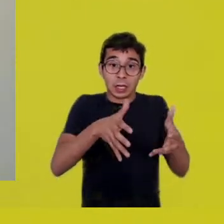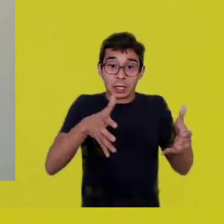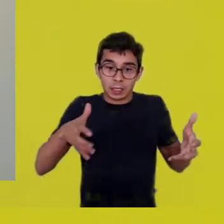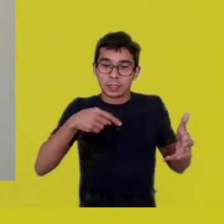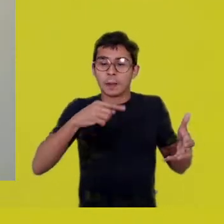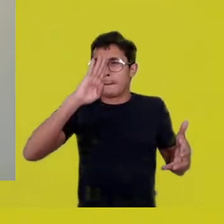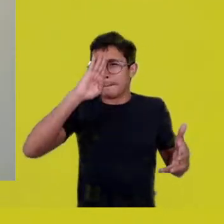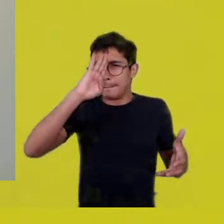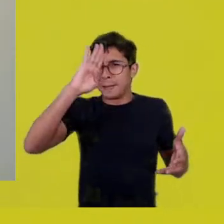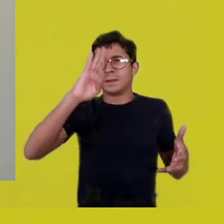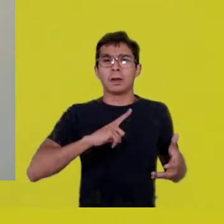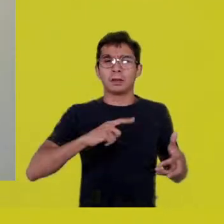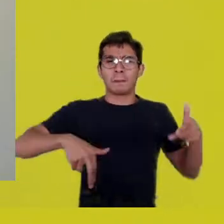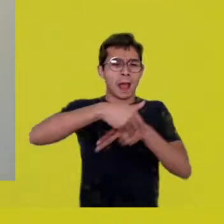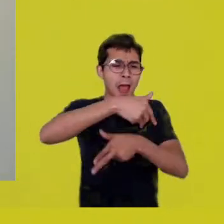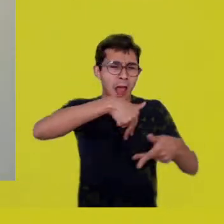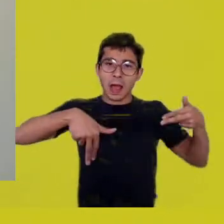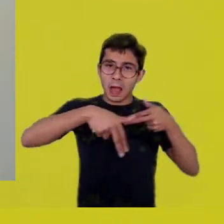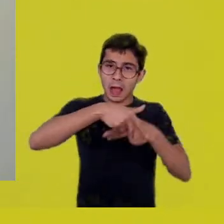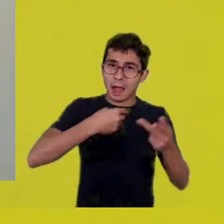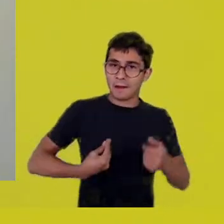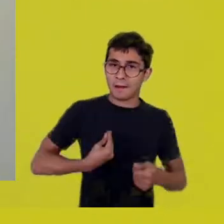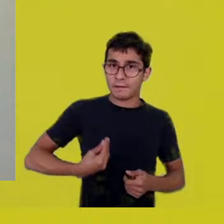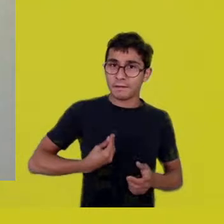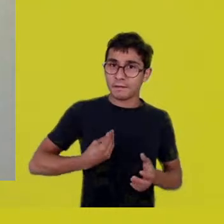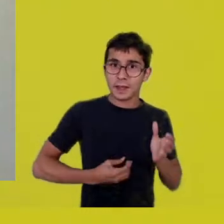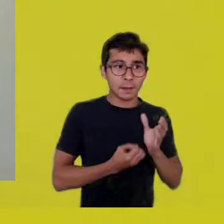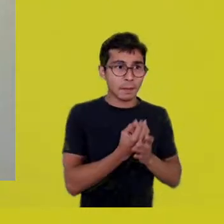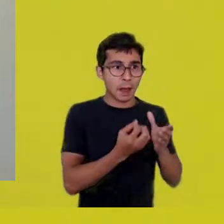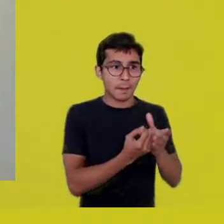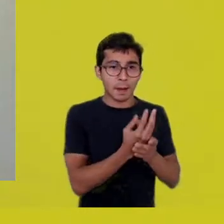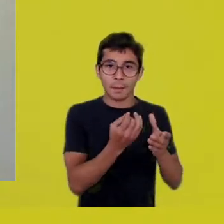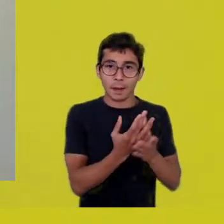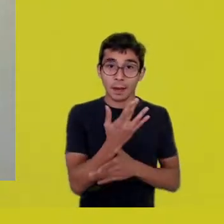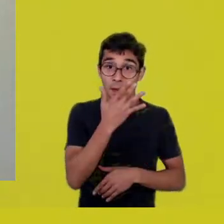and life reproduces itself within these cocoons,